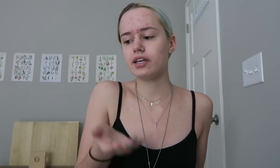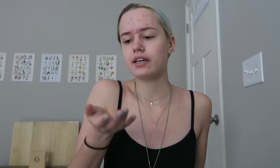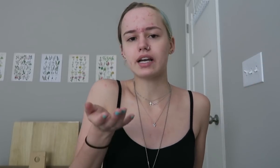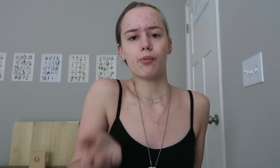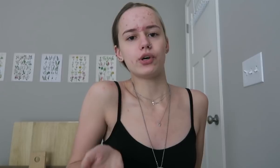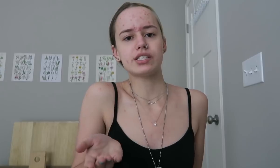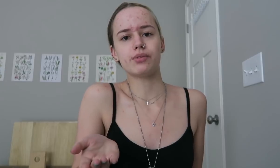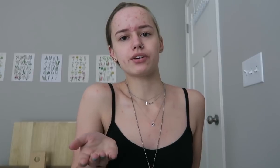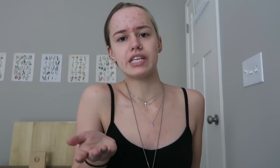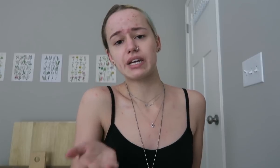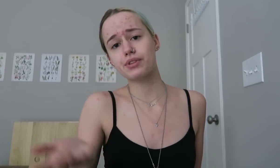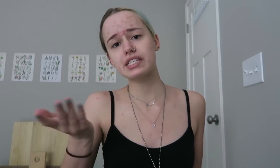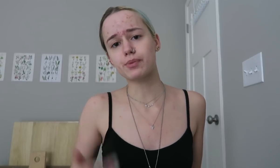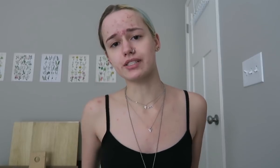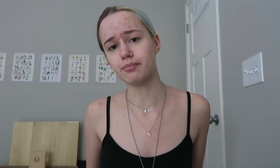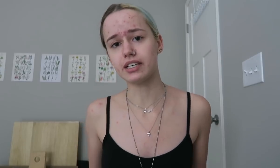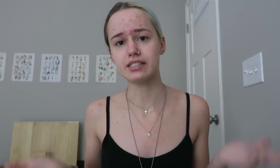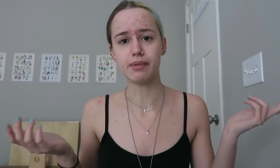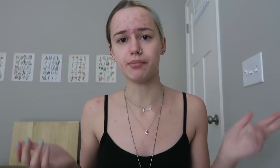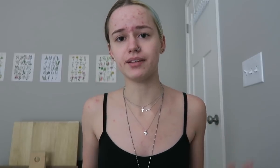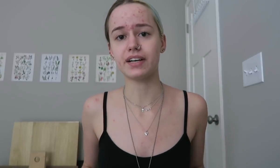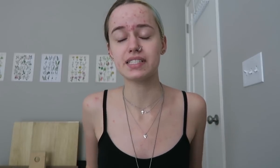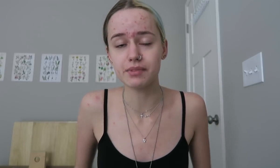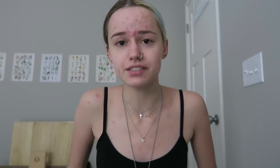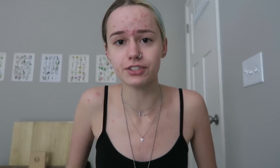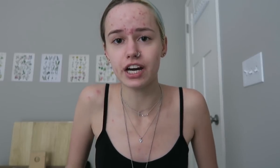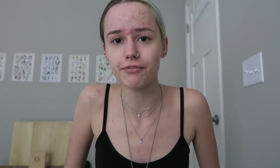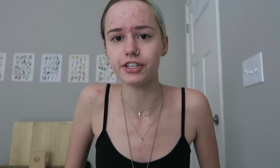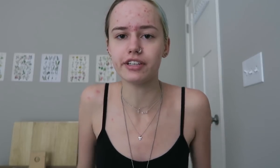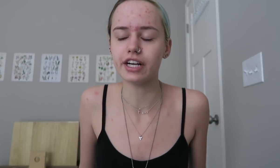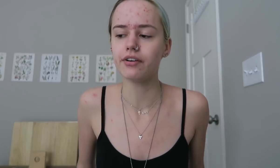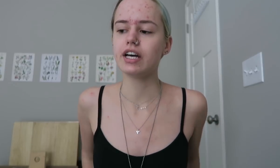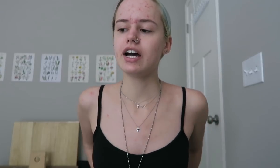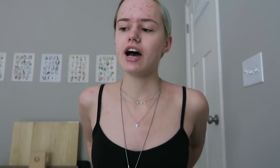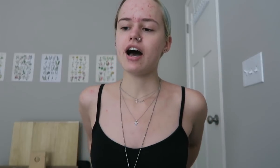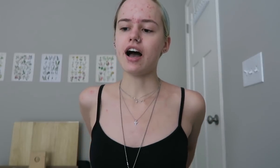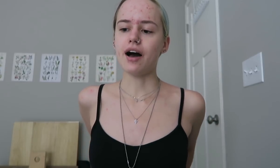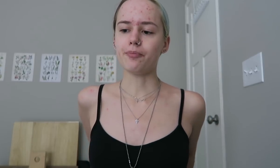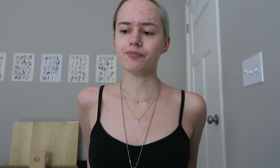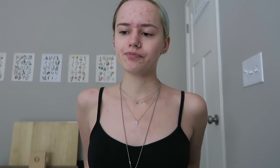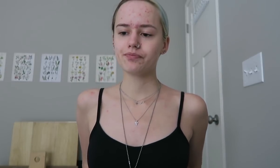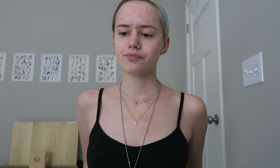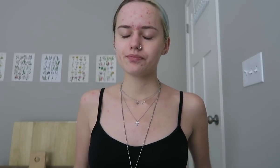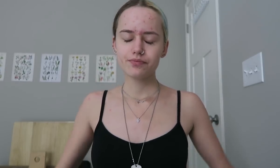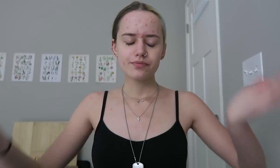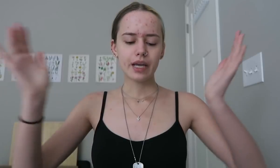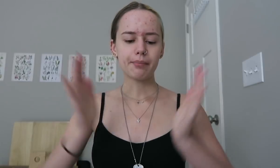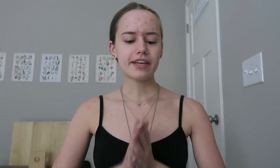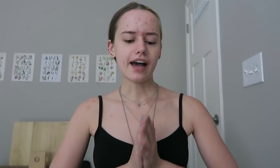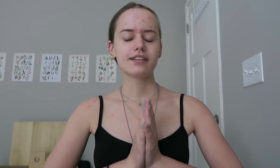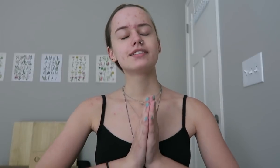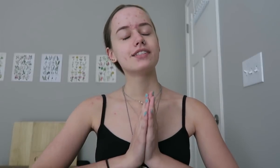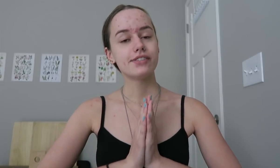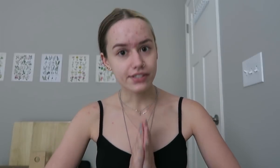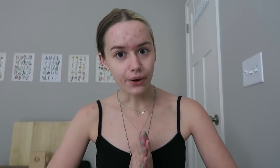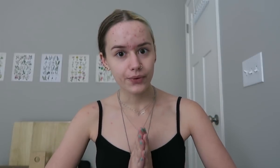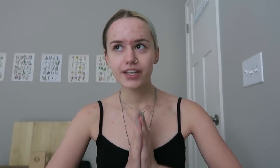in a couple weeks you want to go take it with this person because maybe they've got something different to offer, you know? Um, But yeah, so.